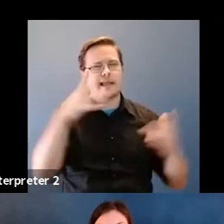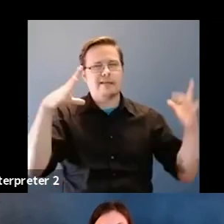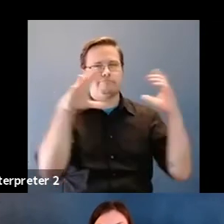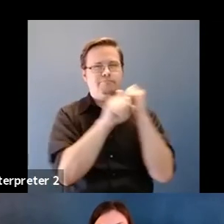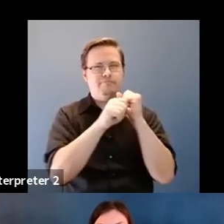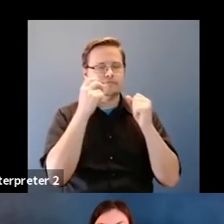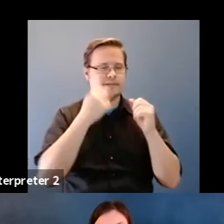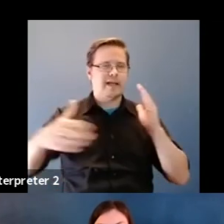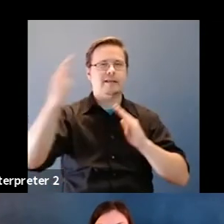Exactly.